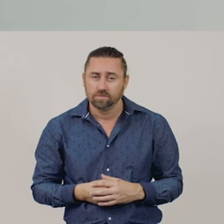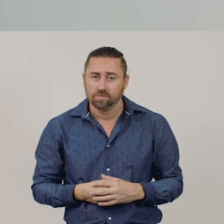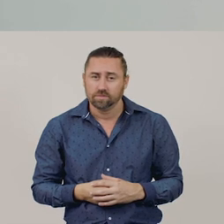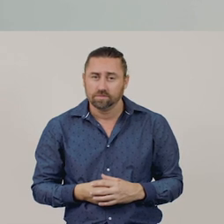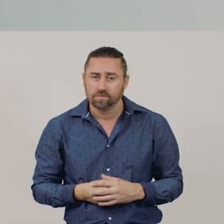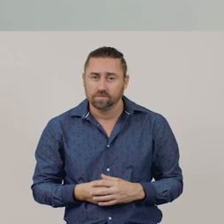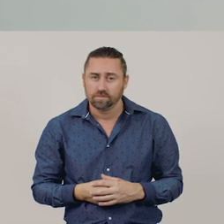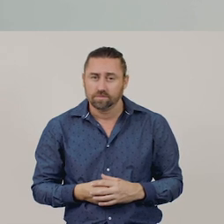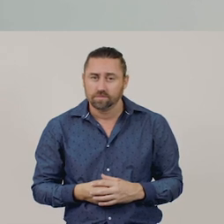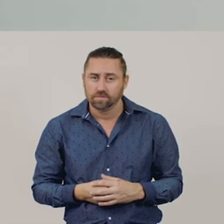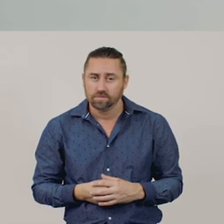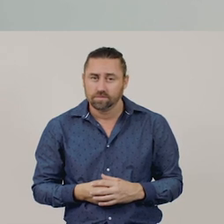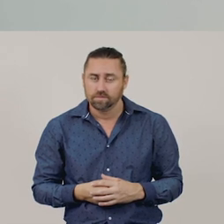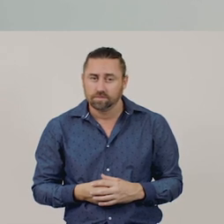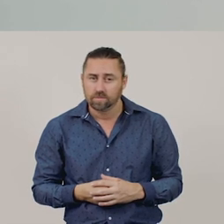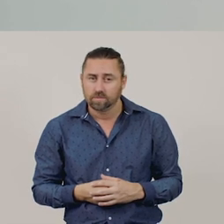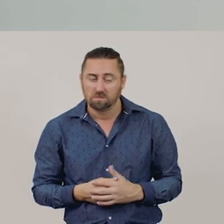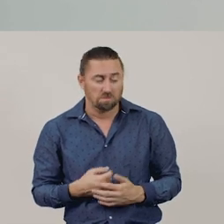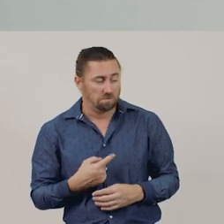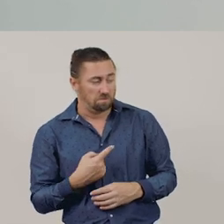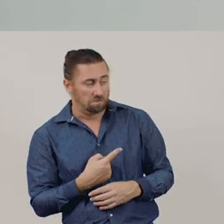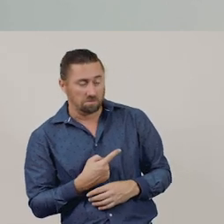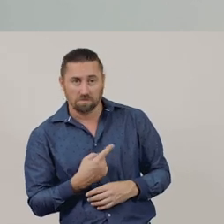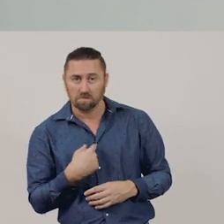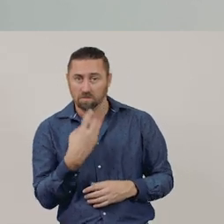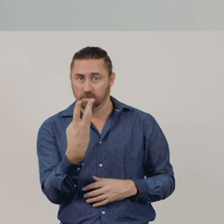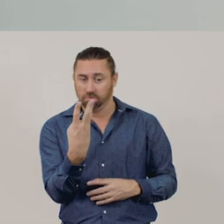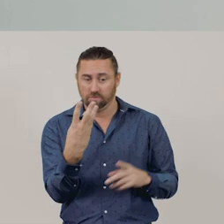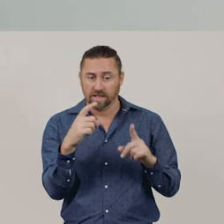We described and compared lots of three-dimensional objects today.